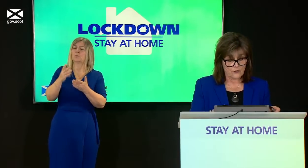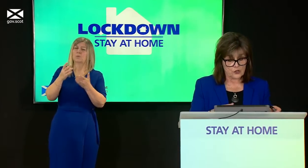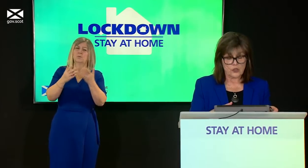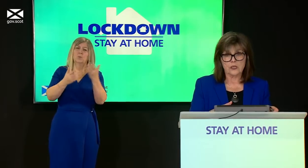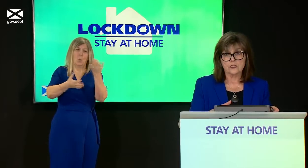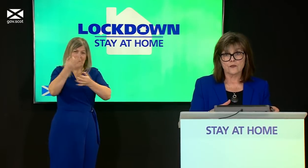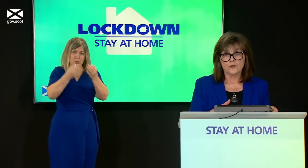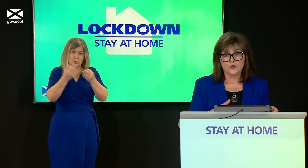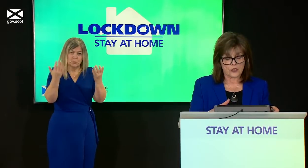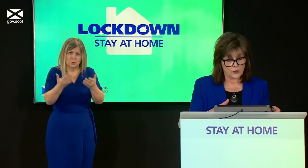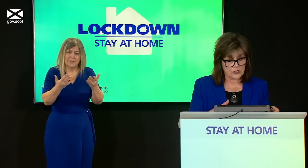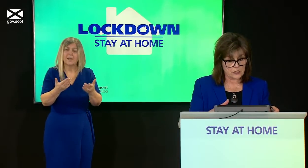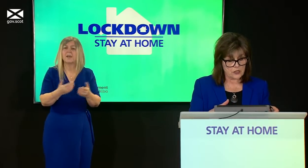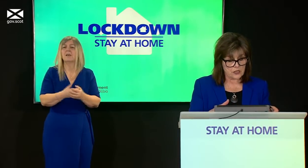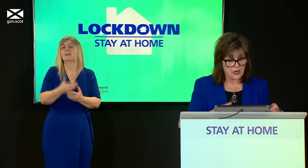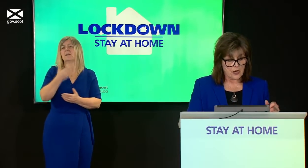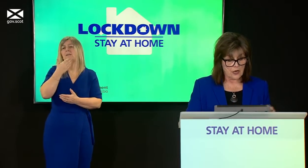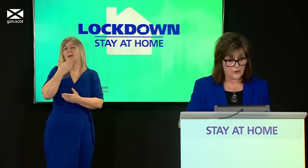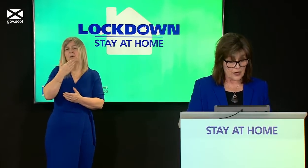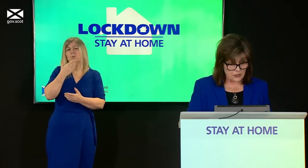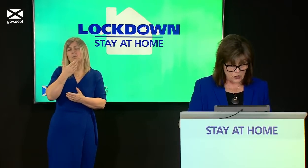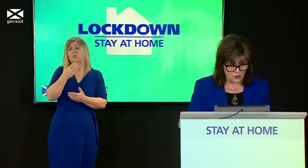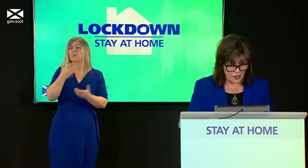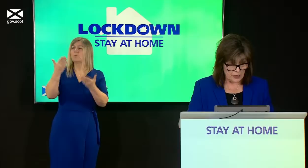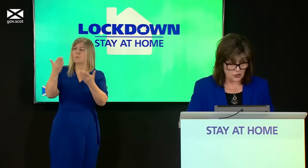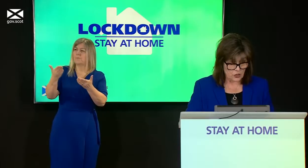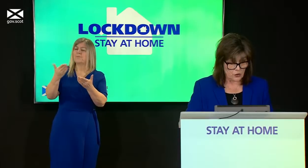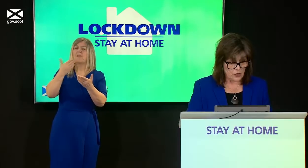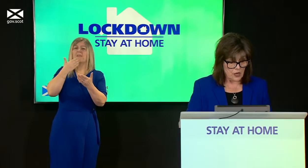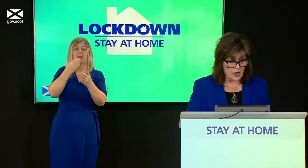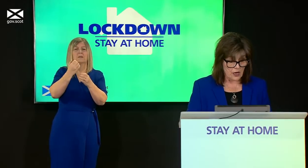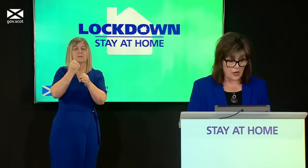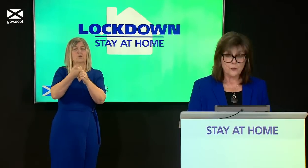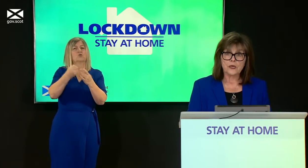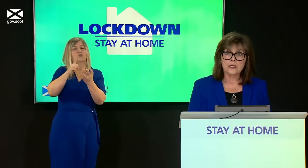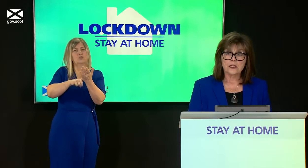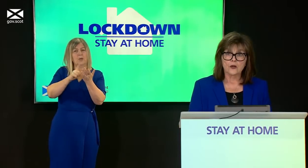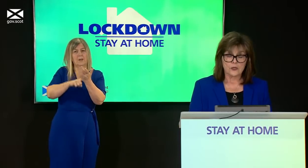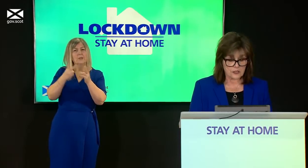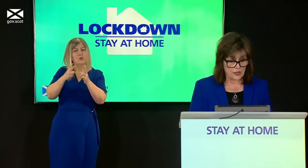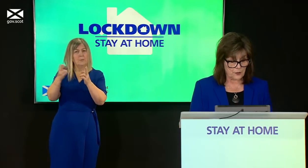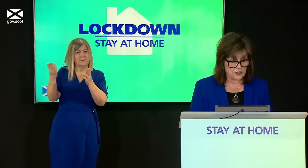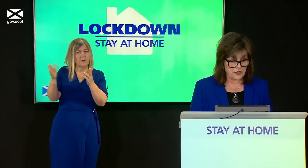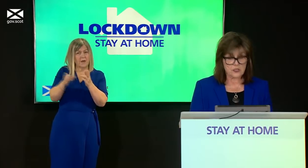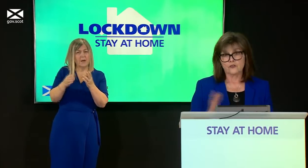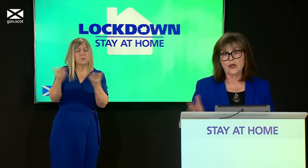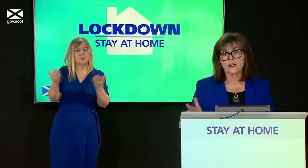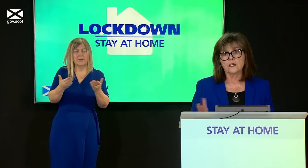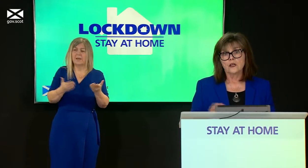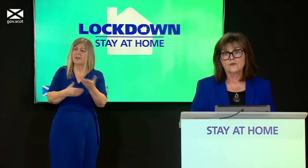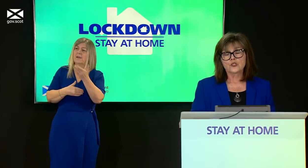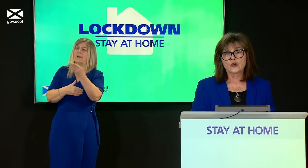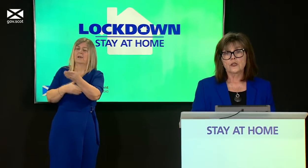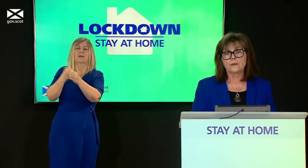for joining us and for their questions thanks to jill our bsl interpreter to gregor for joining